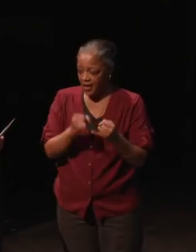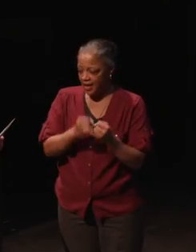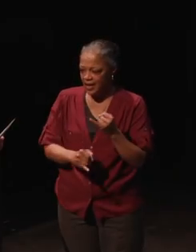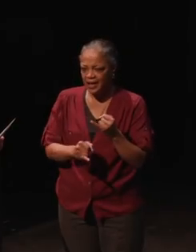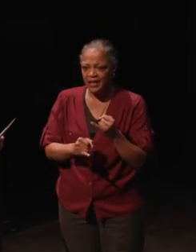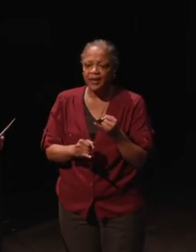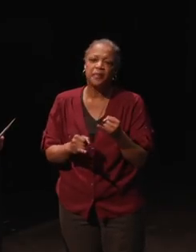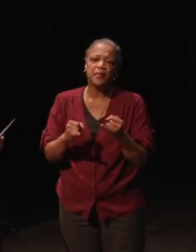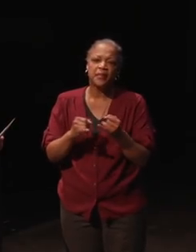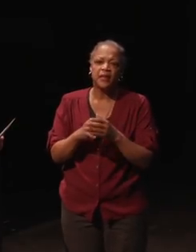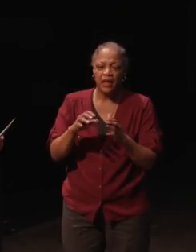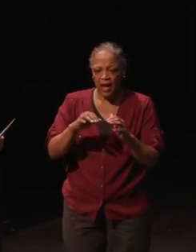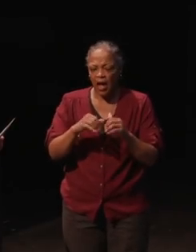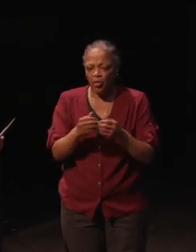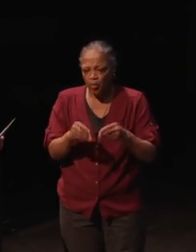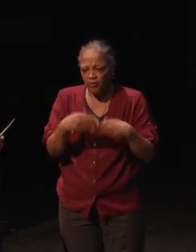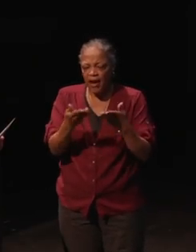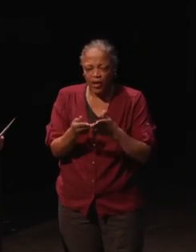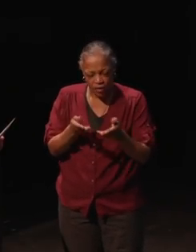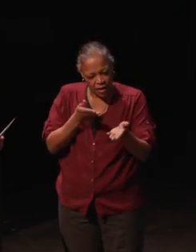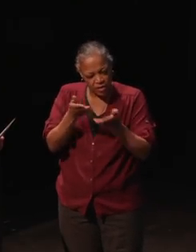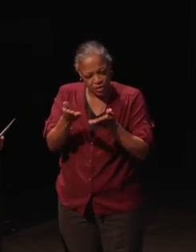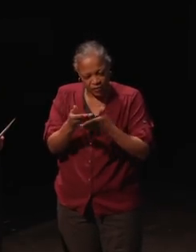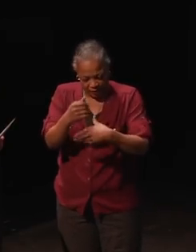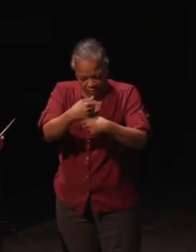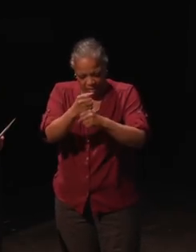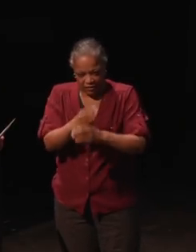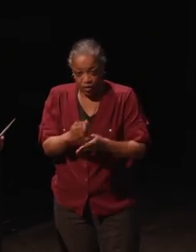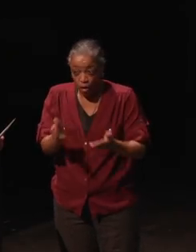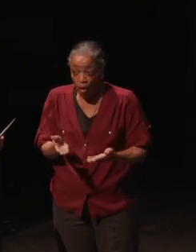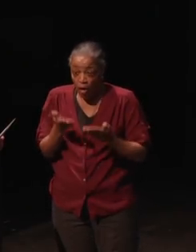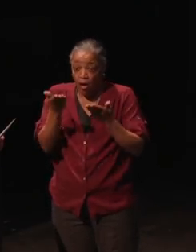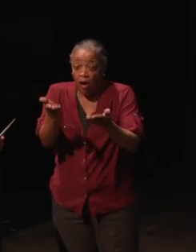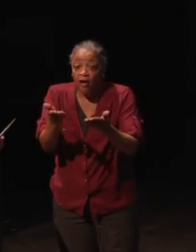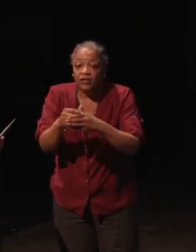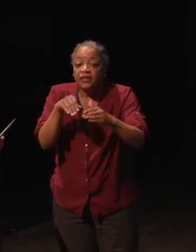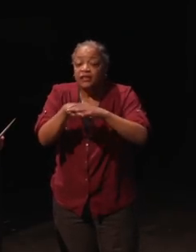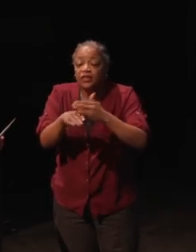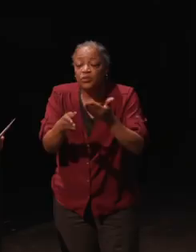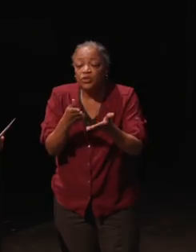which the provider, or service, or manufacturer offers accessible services or